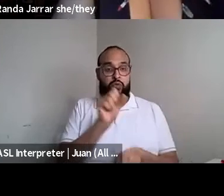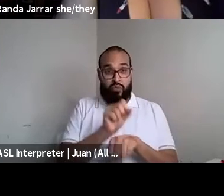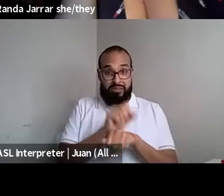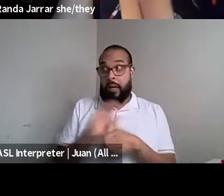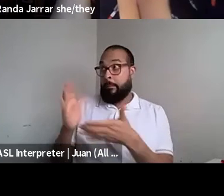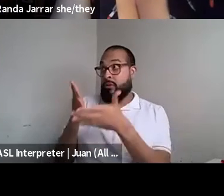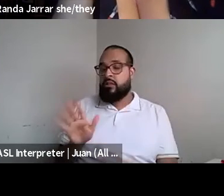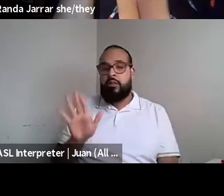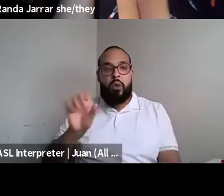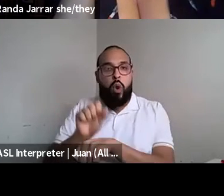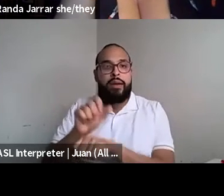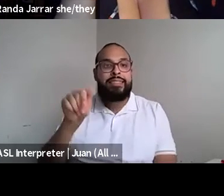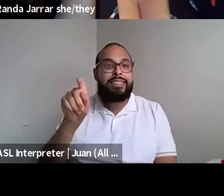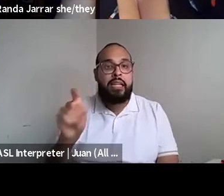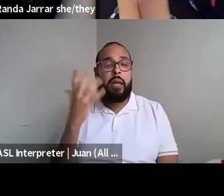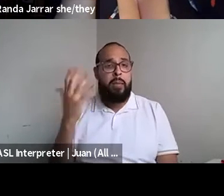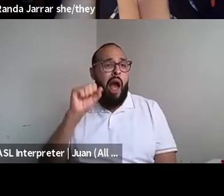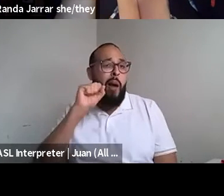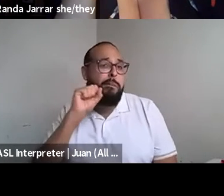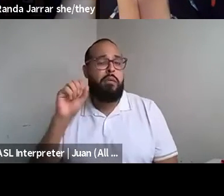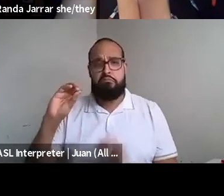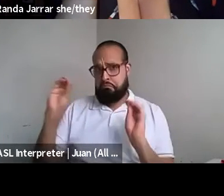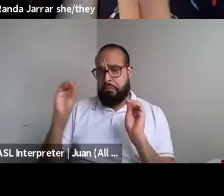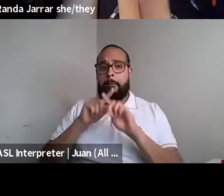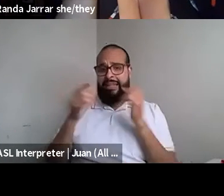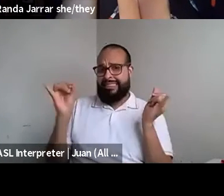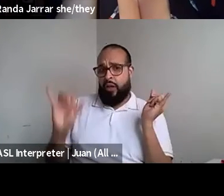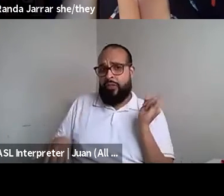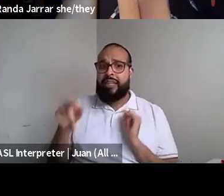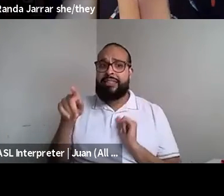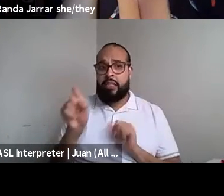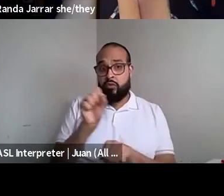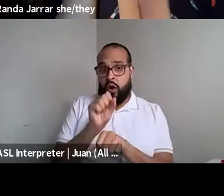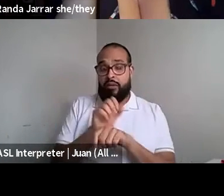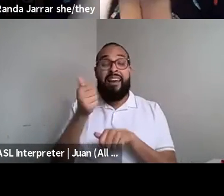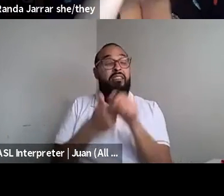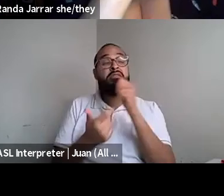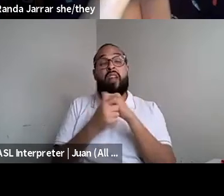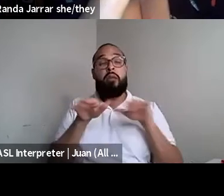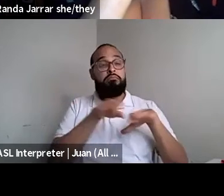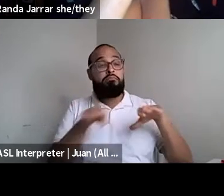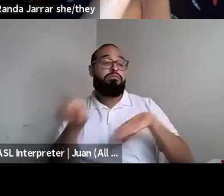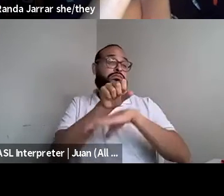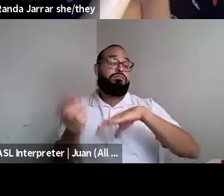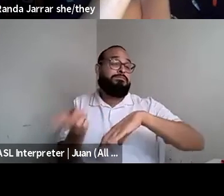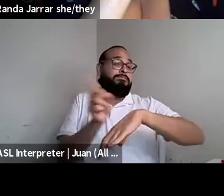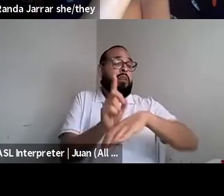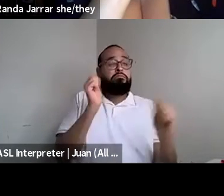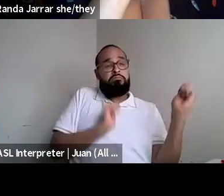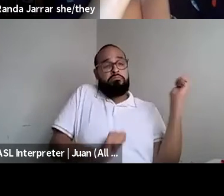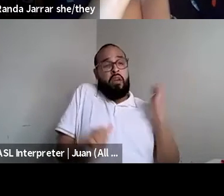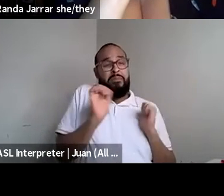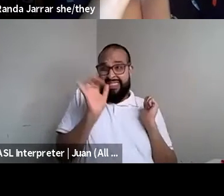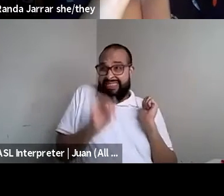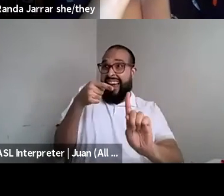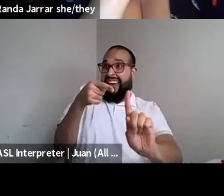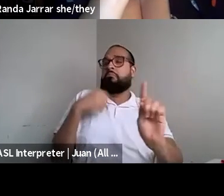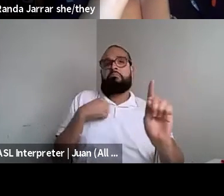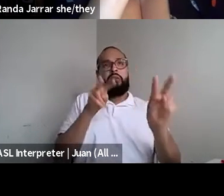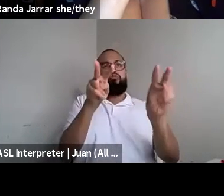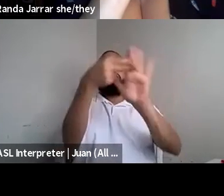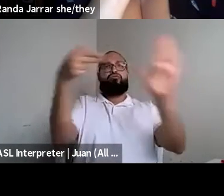Kokumo: She may not be something big. But that's definitely so eloquently because what's your mother's let me say coconut my percentage of a split in half that net net worth, and I, when I write a poem